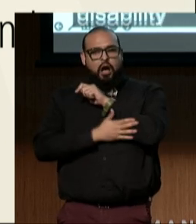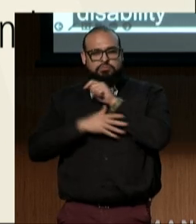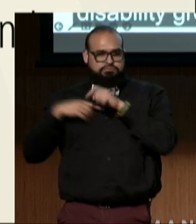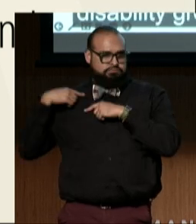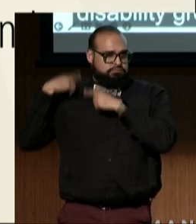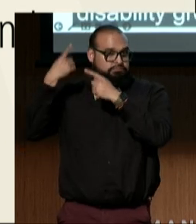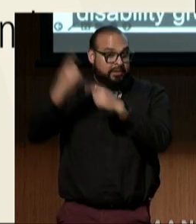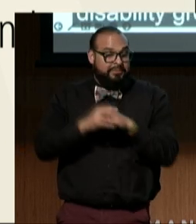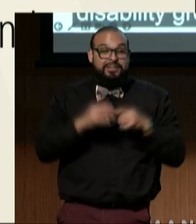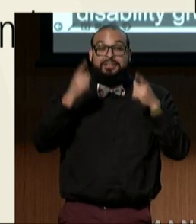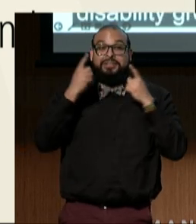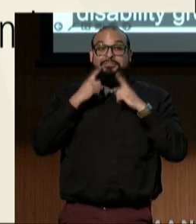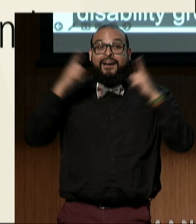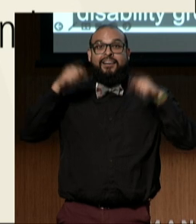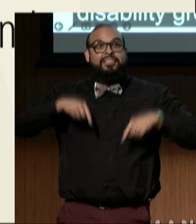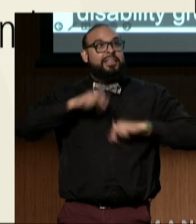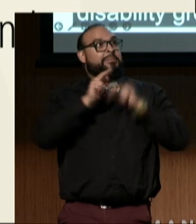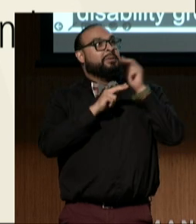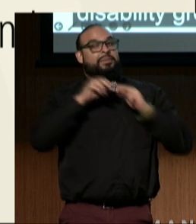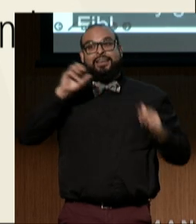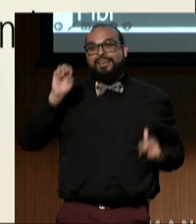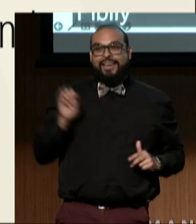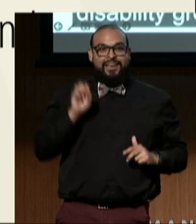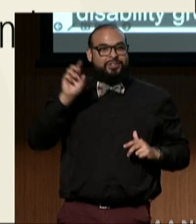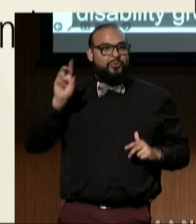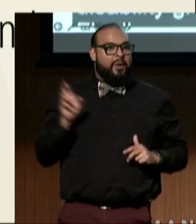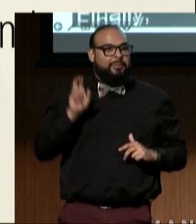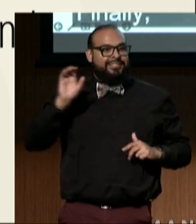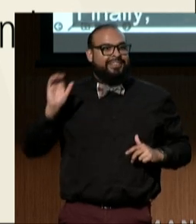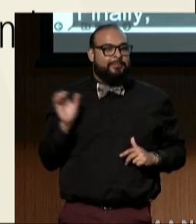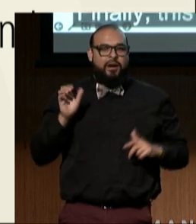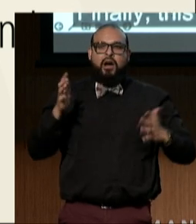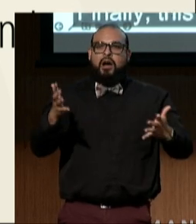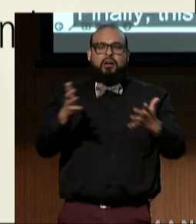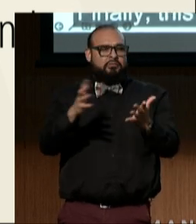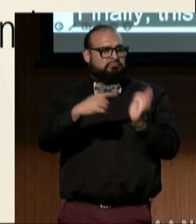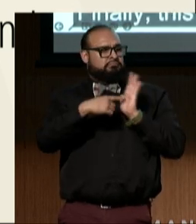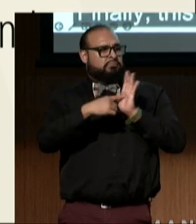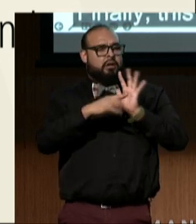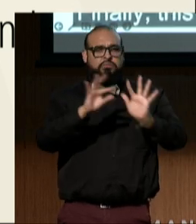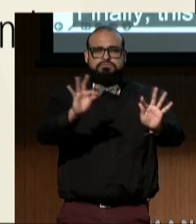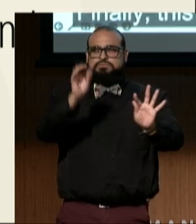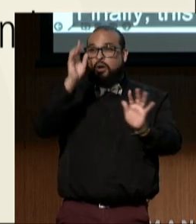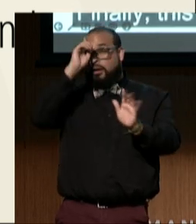Finally, this building, the Ed Roberts Campus, it's the embodiment of a vision created by Susan